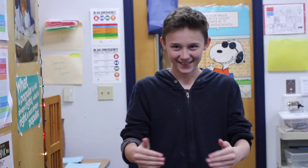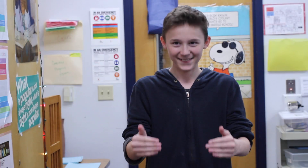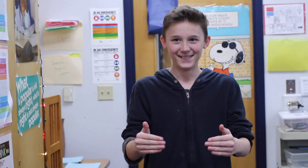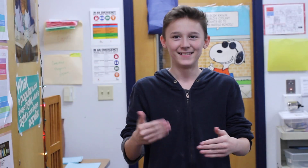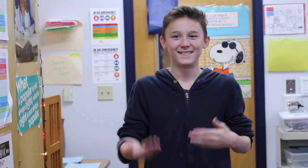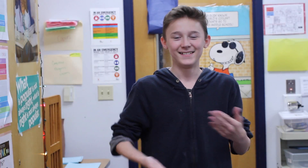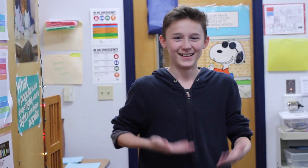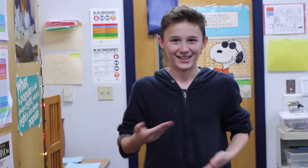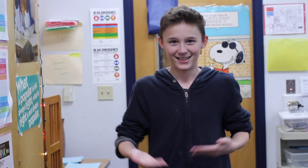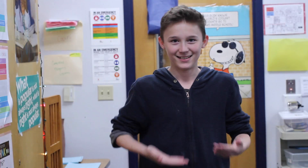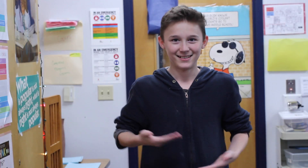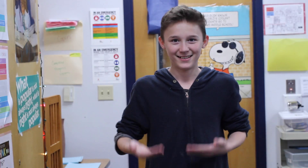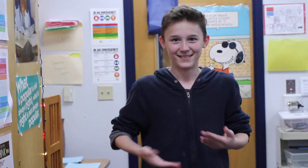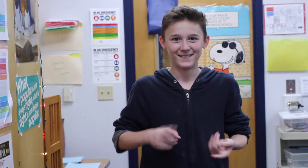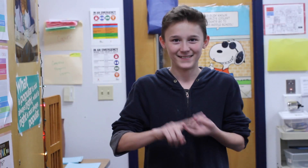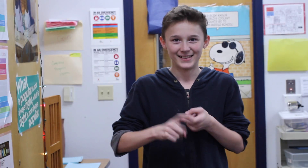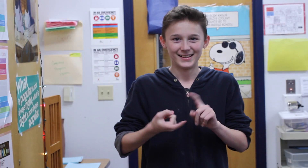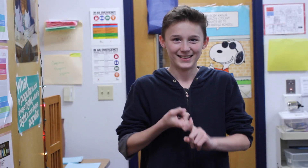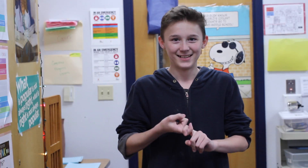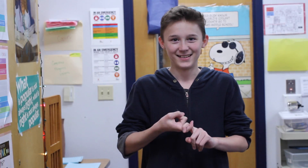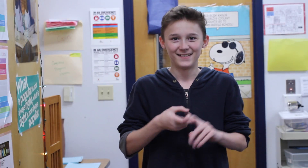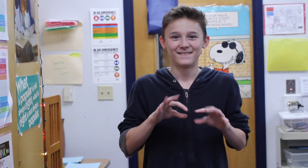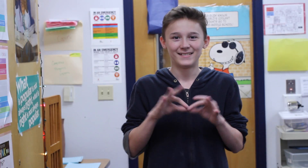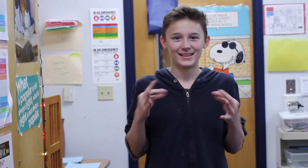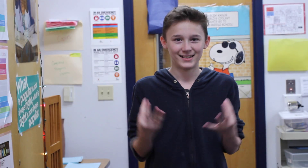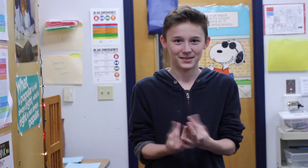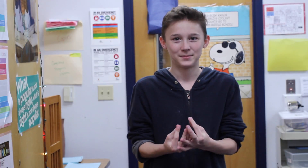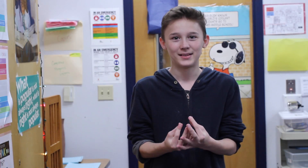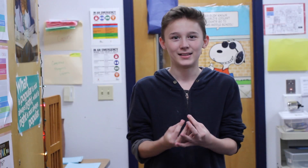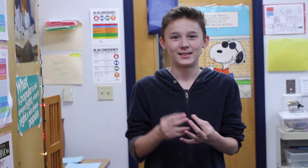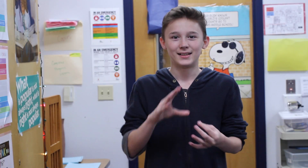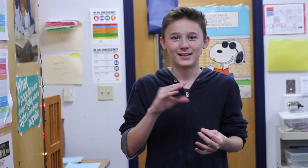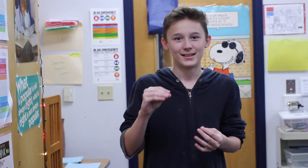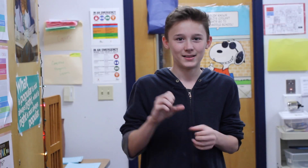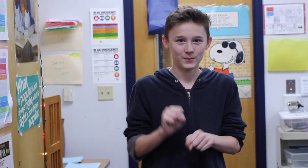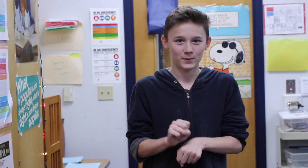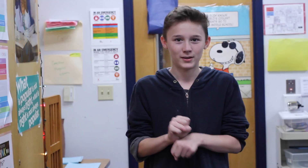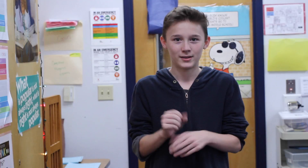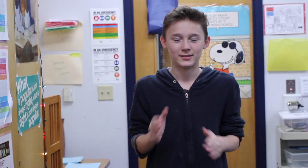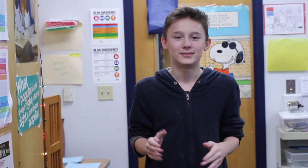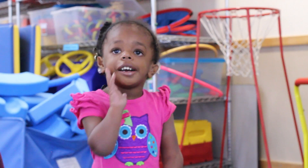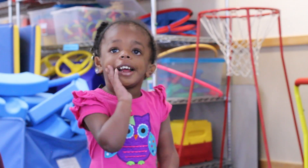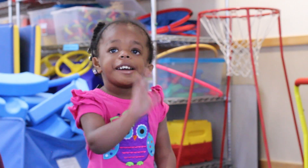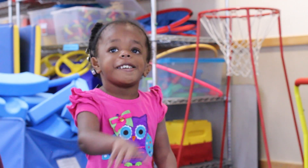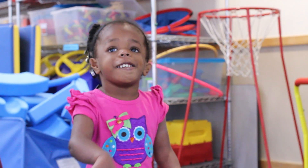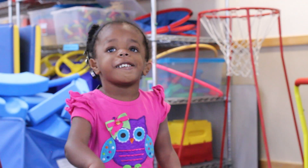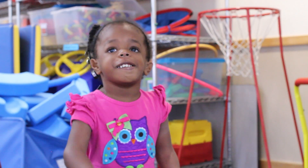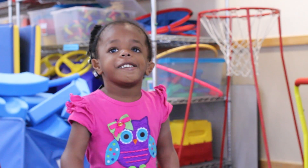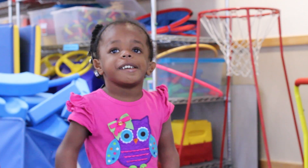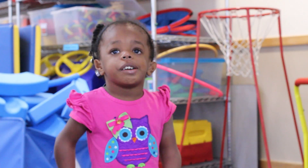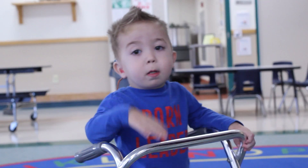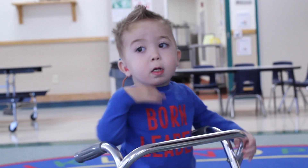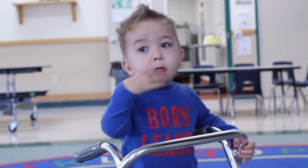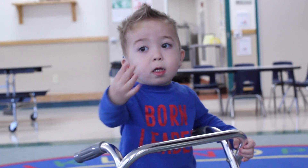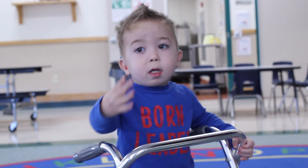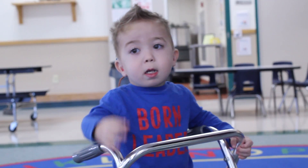Feel free to invite your friends, family, and co-workers. Thank you!